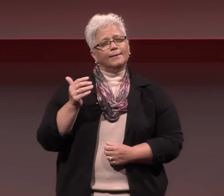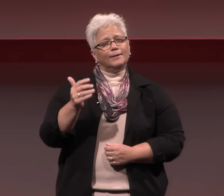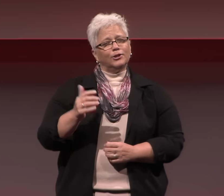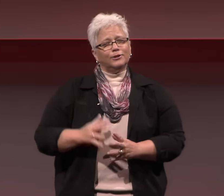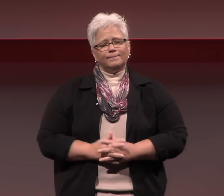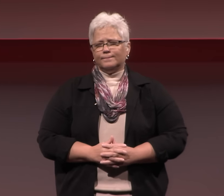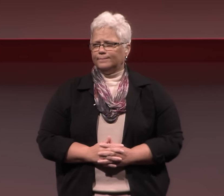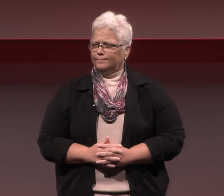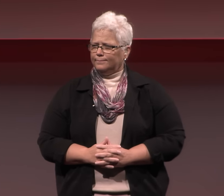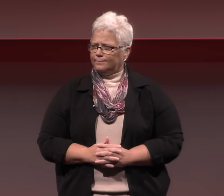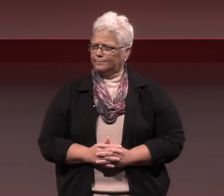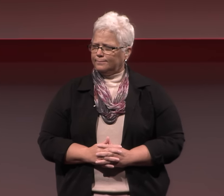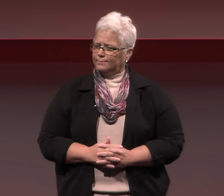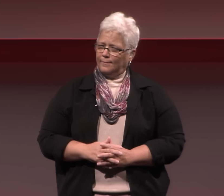66 years later,